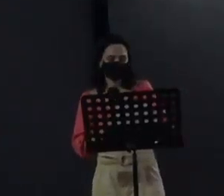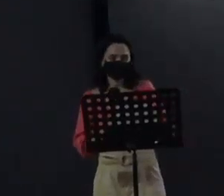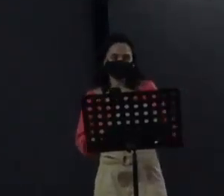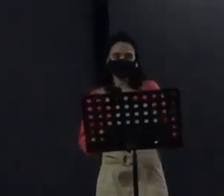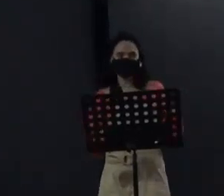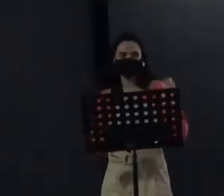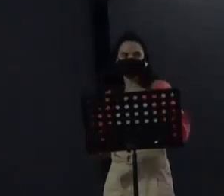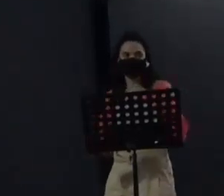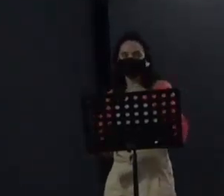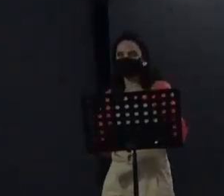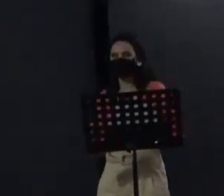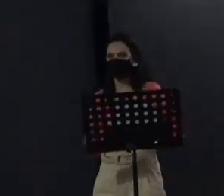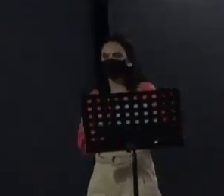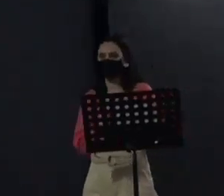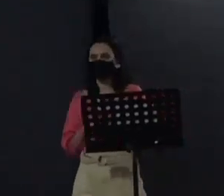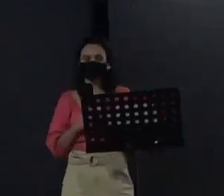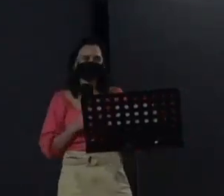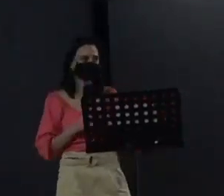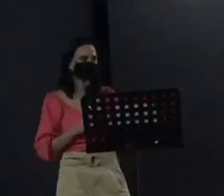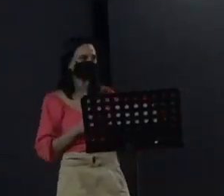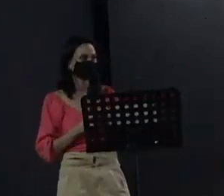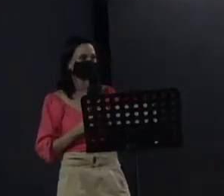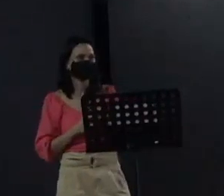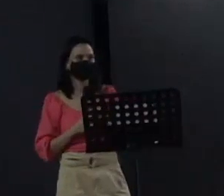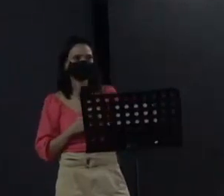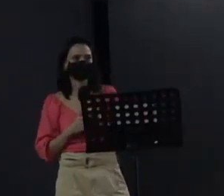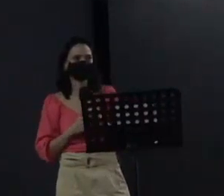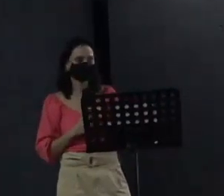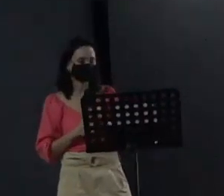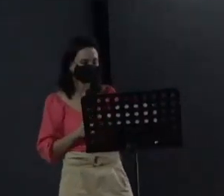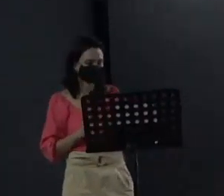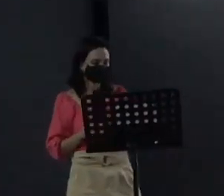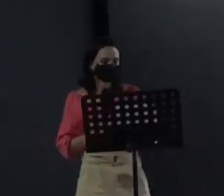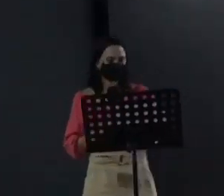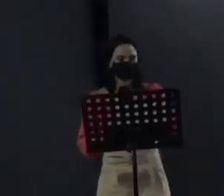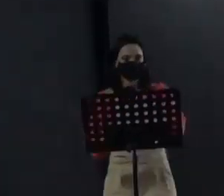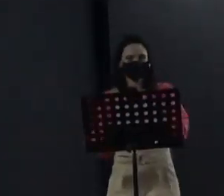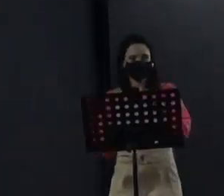my partner who is about to connect is María José Meza